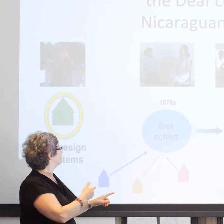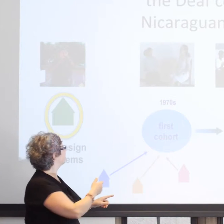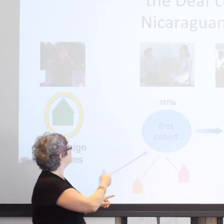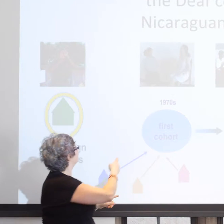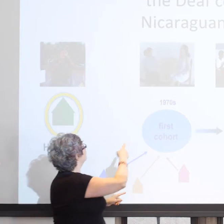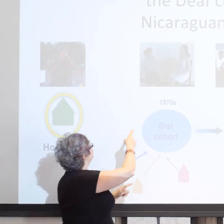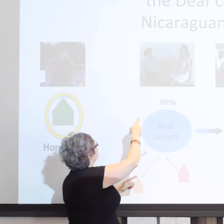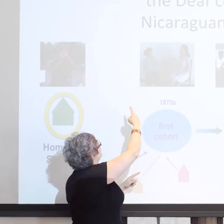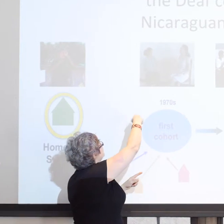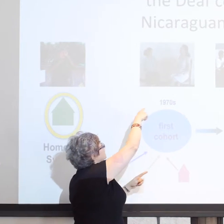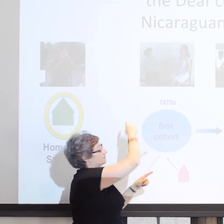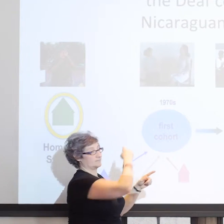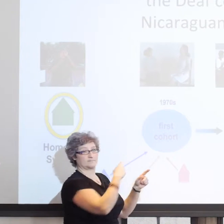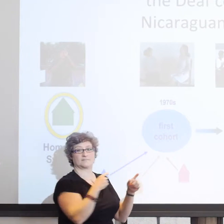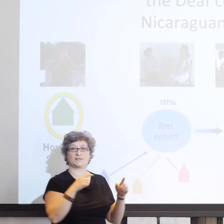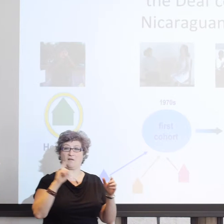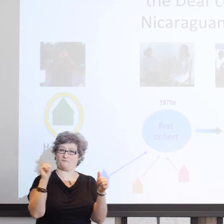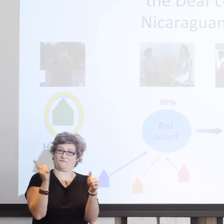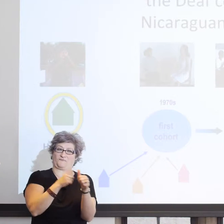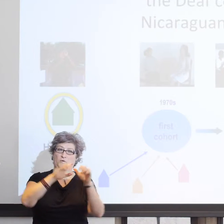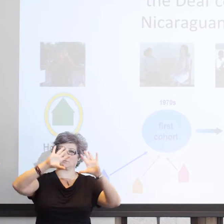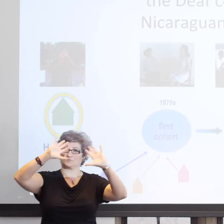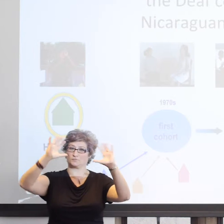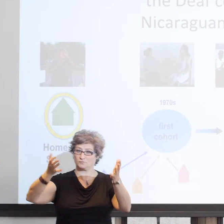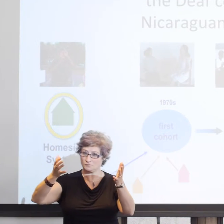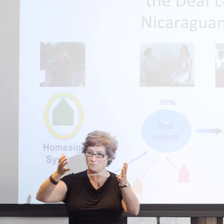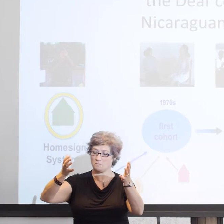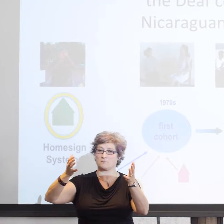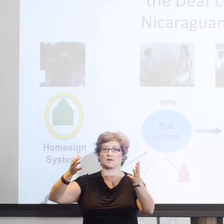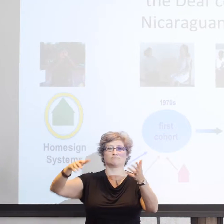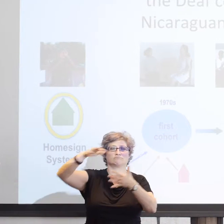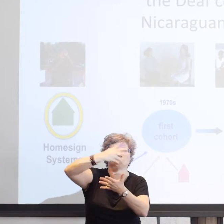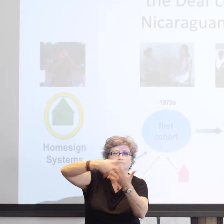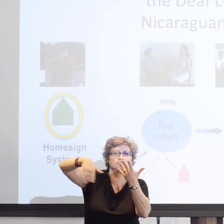can sort of be in different stages of emerging,